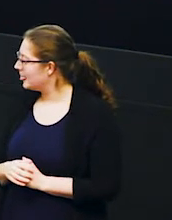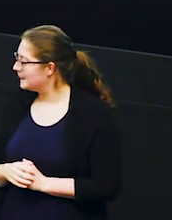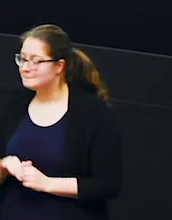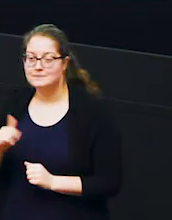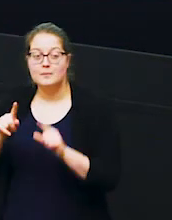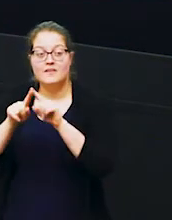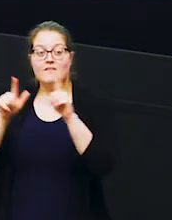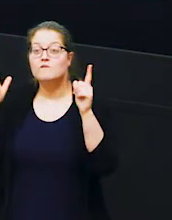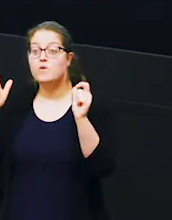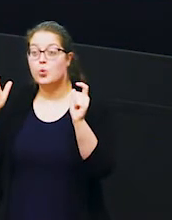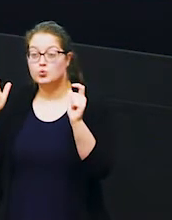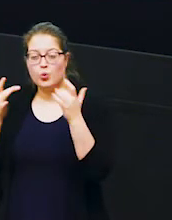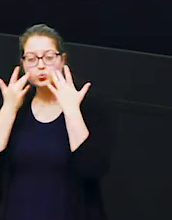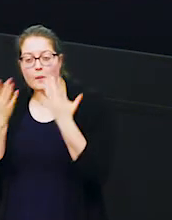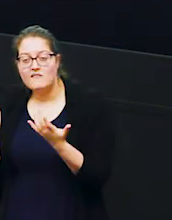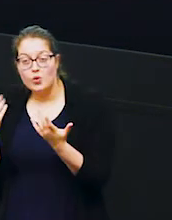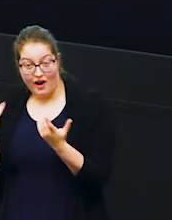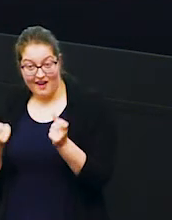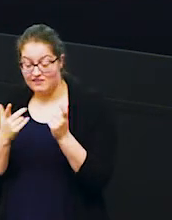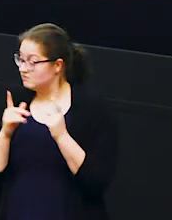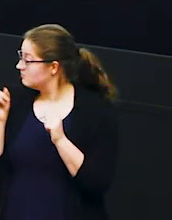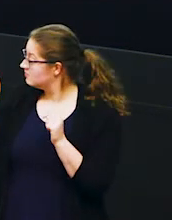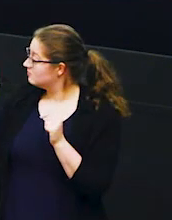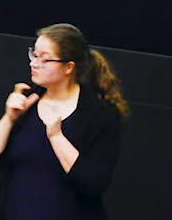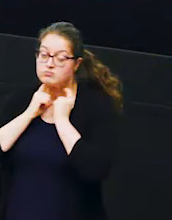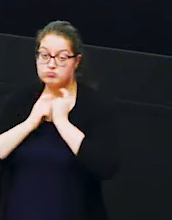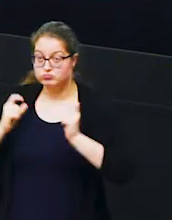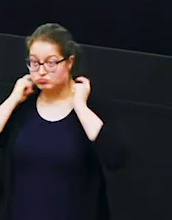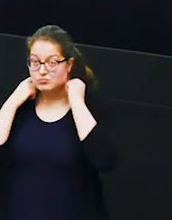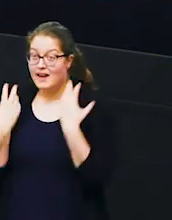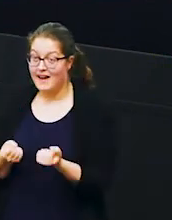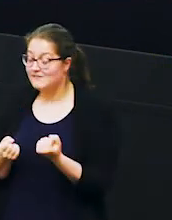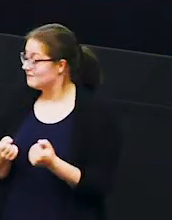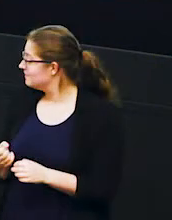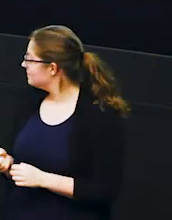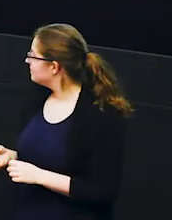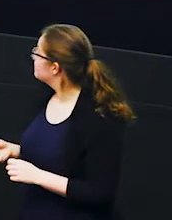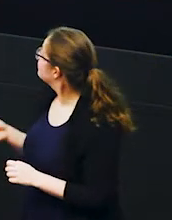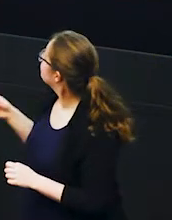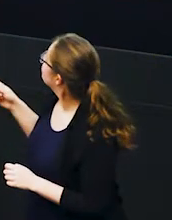you in ghani earlier he's actually wearing a collar you can see it here underneath his chin